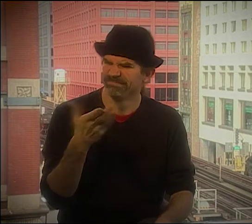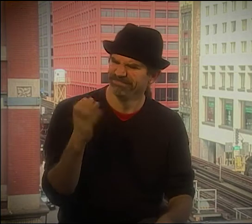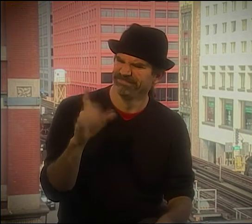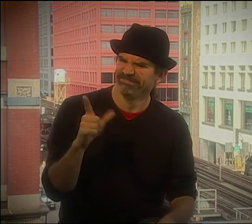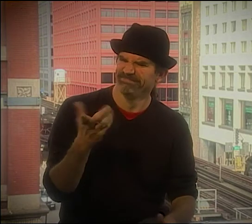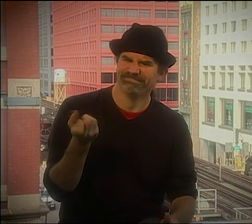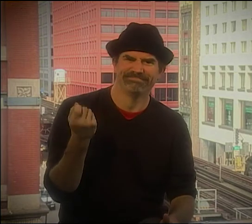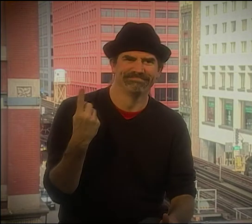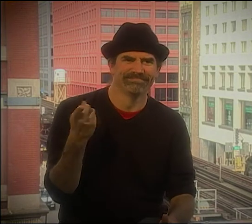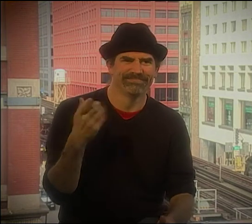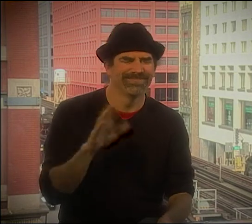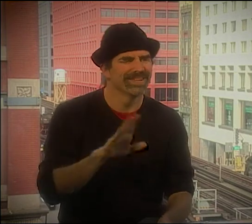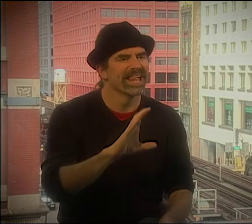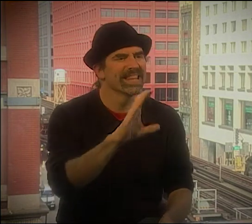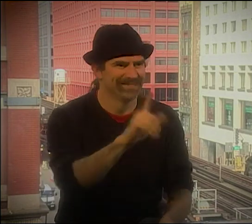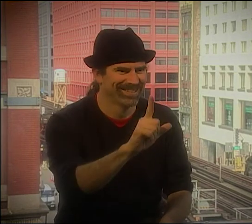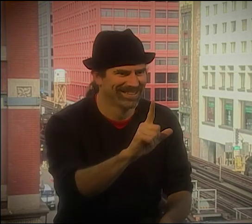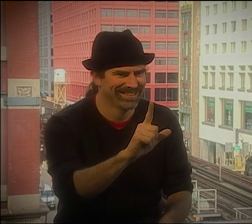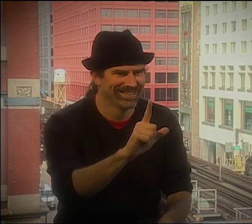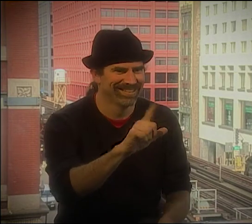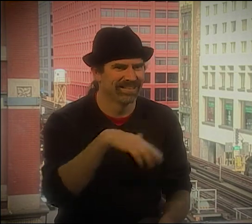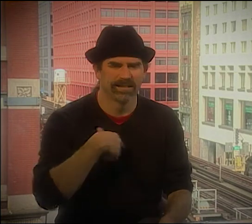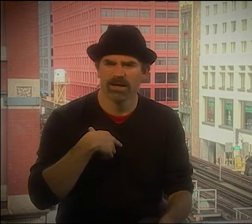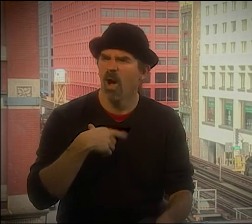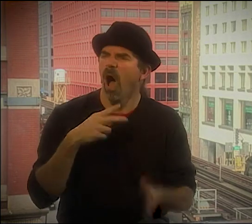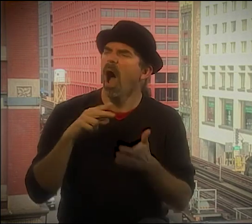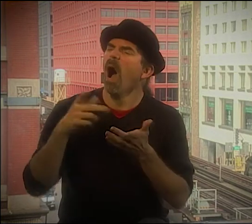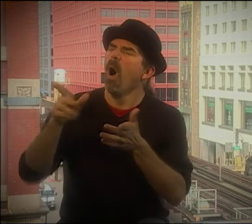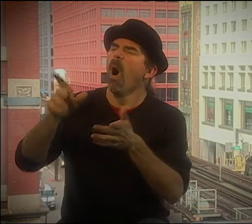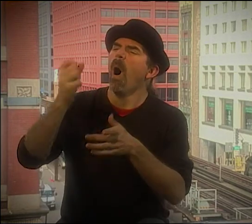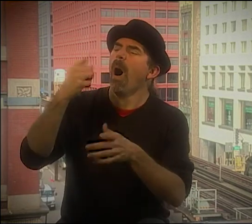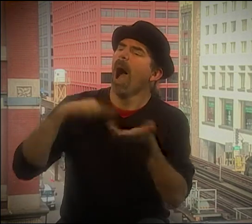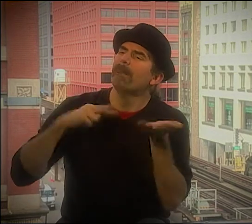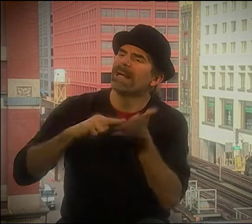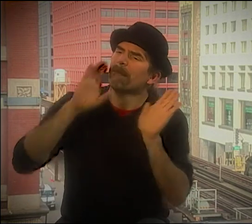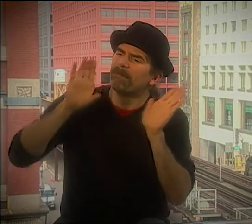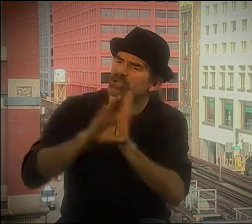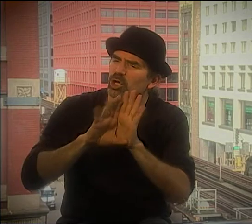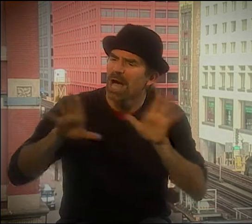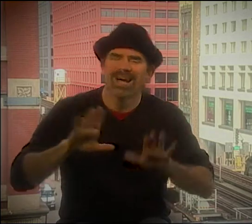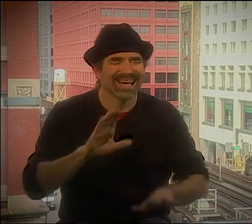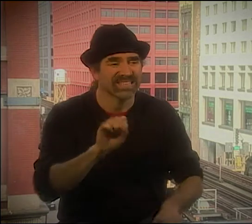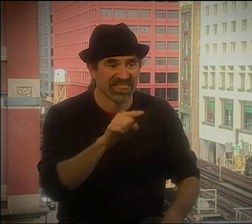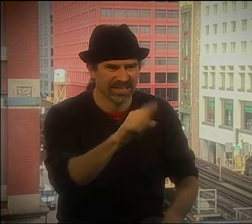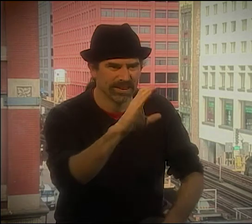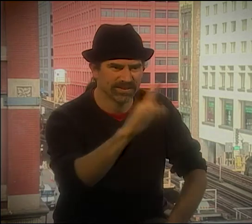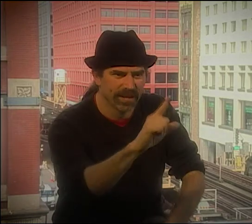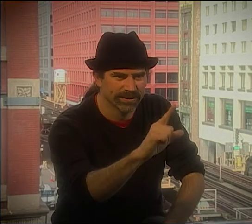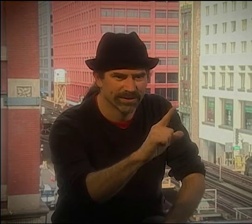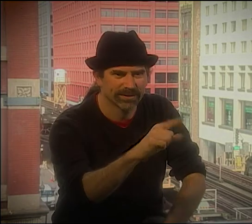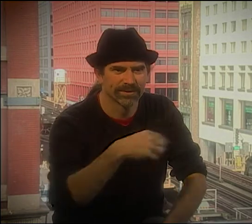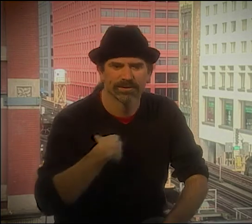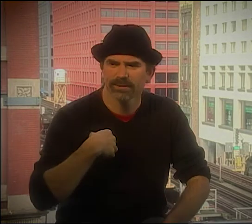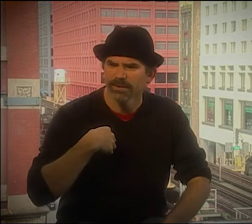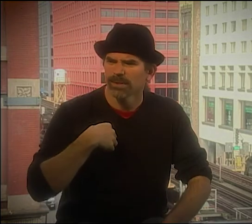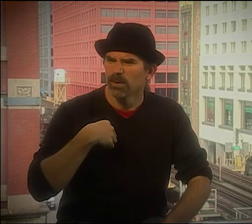AND I SAID, "CLASSIFIERS? I MEAN, PICTURES IN THE SIGN LANGUAGE." AND HE SAID, "NO.